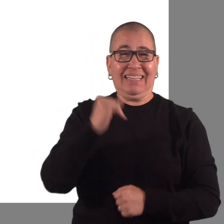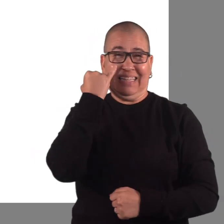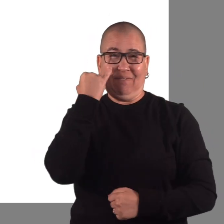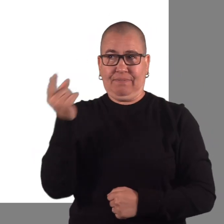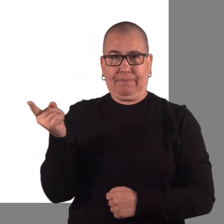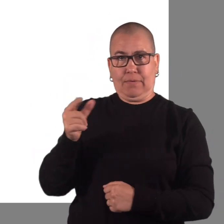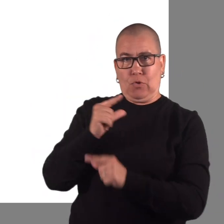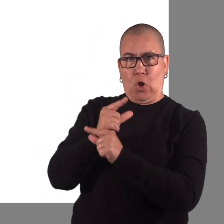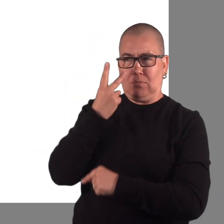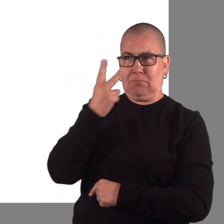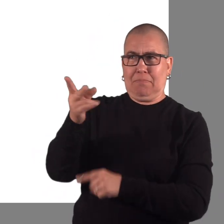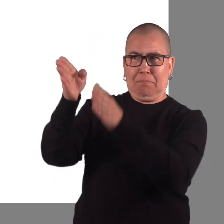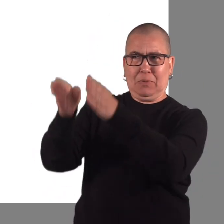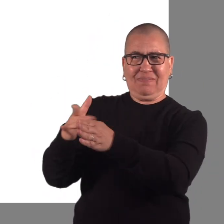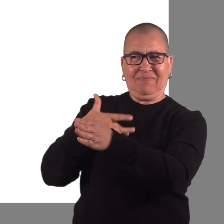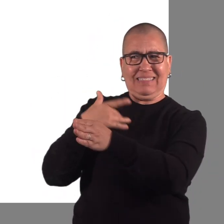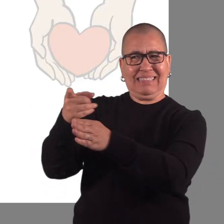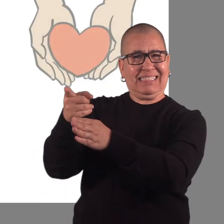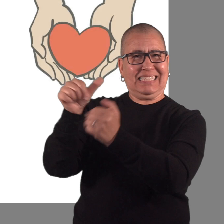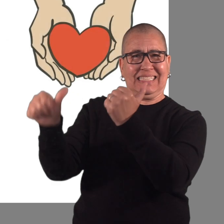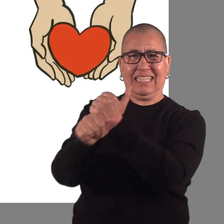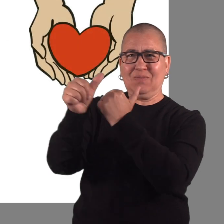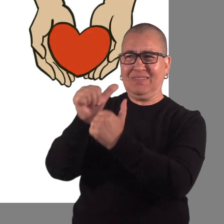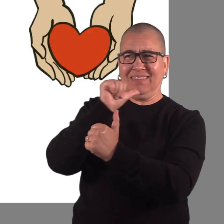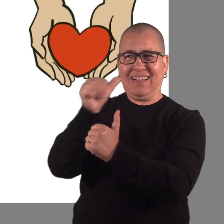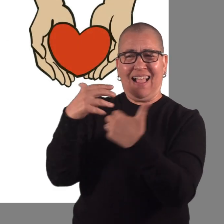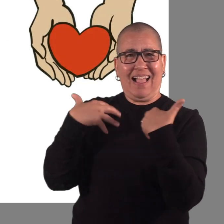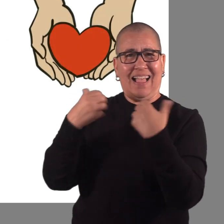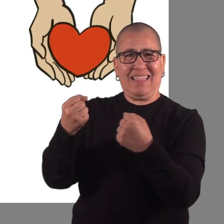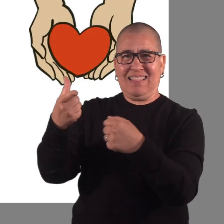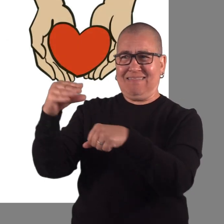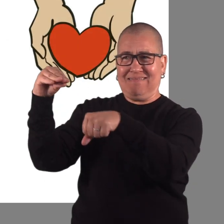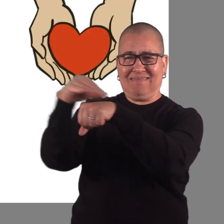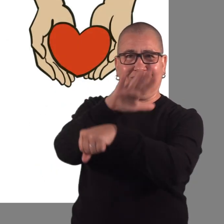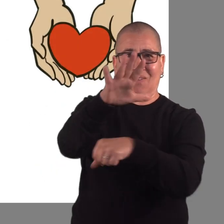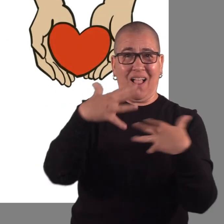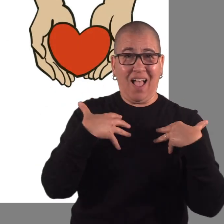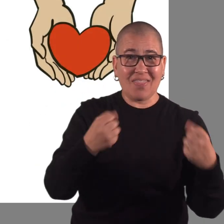if they believe that certain people pose a risk of significant physical,